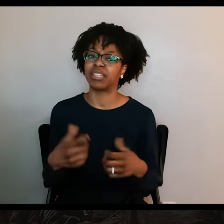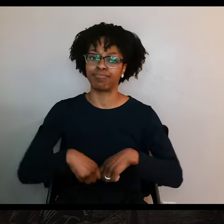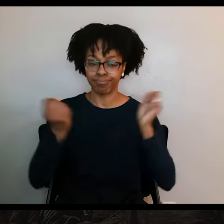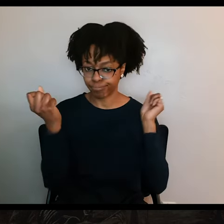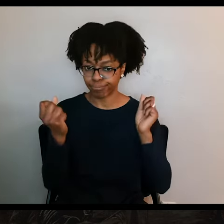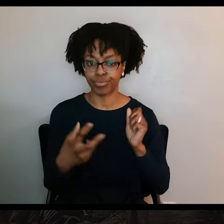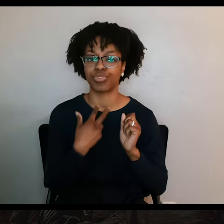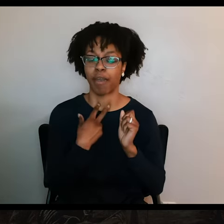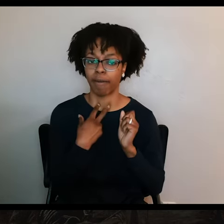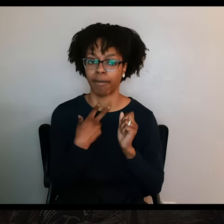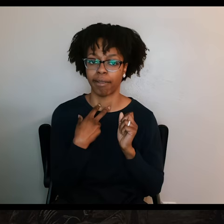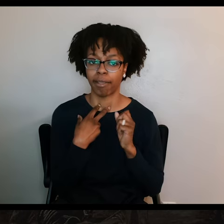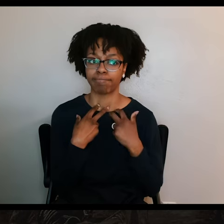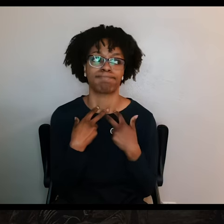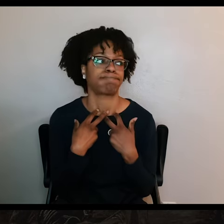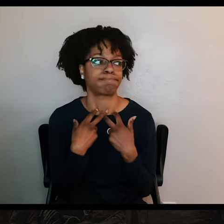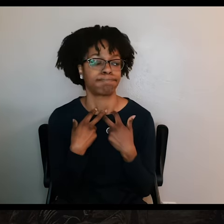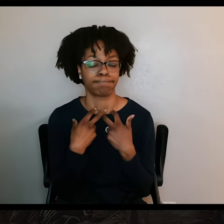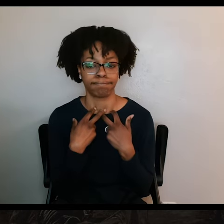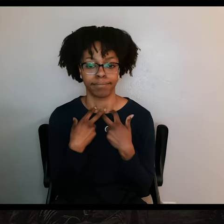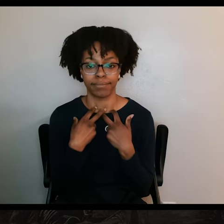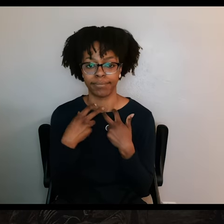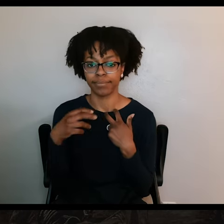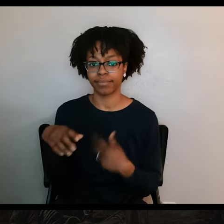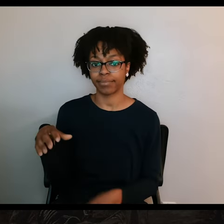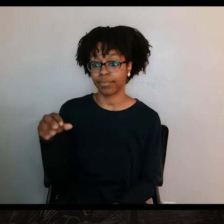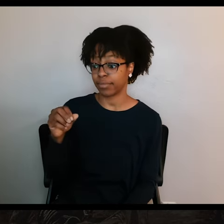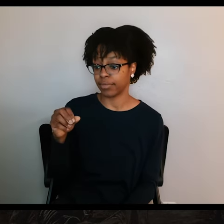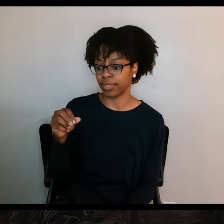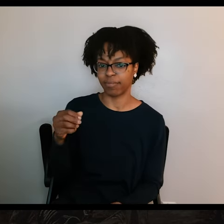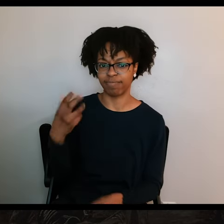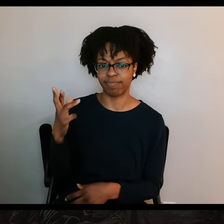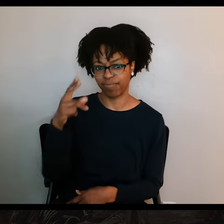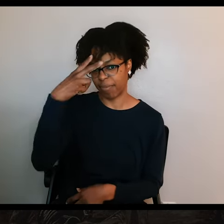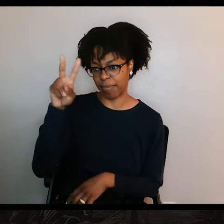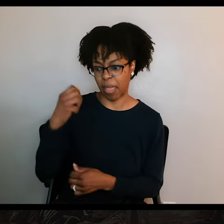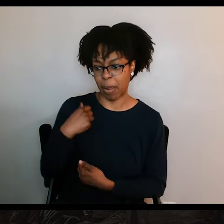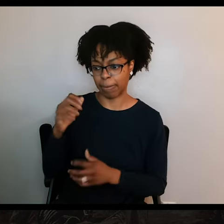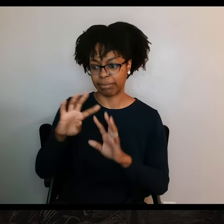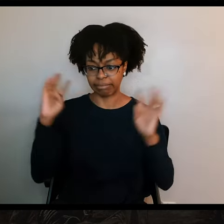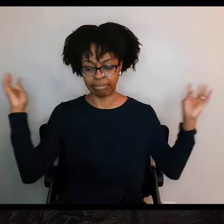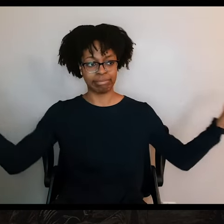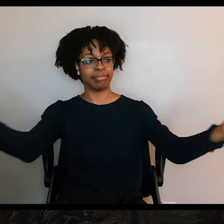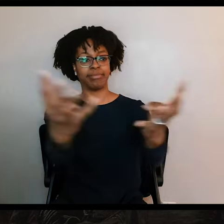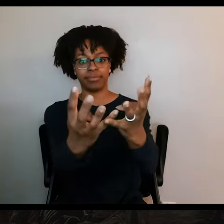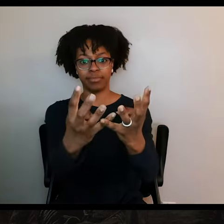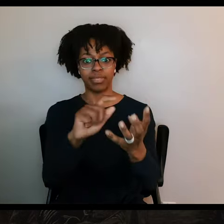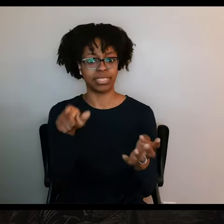them stuck in the wide open. So Urrea's men came riding up and quickly surrounded the Texans. The Texans didn't have any choice, but to fight it out right where they were.